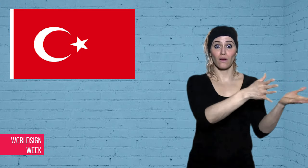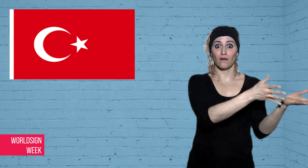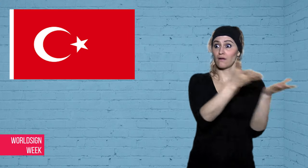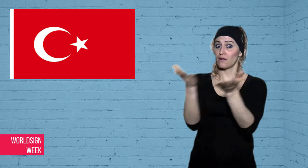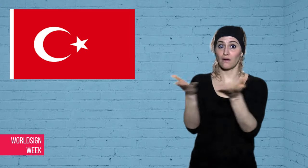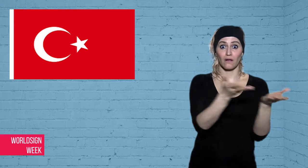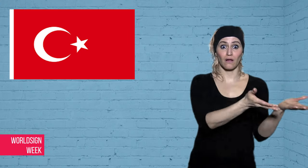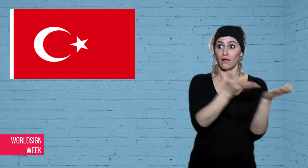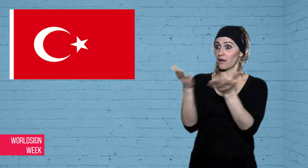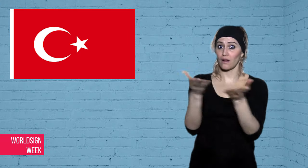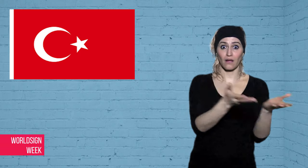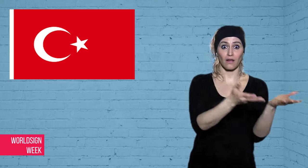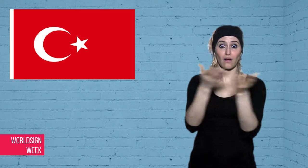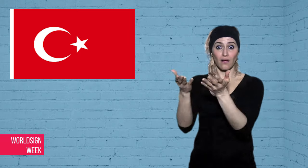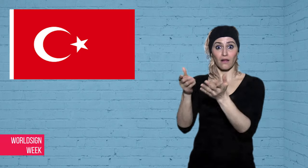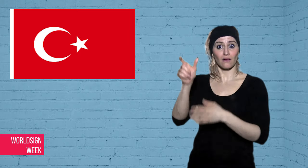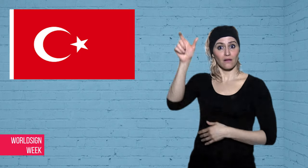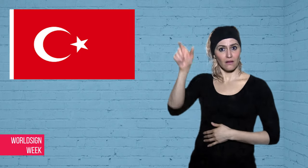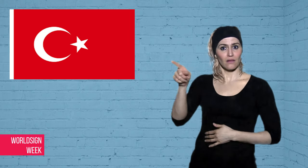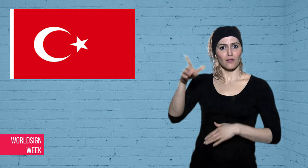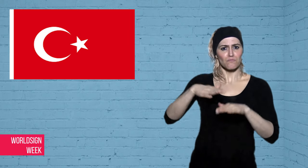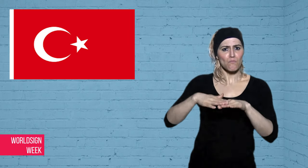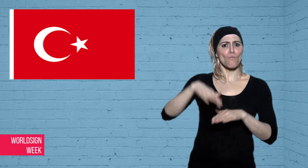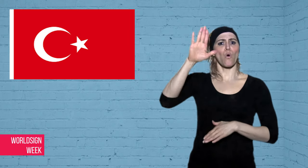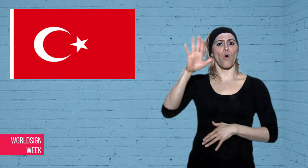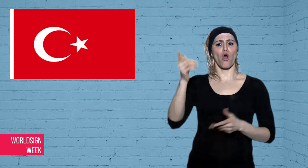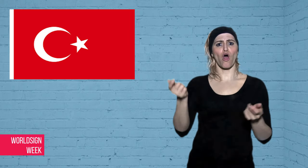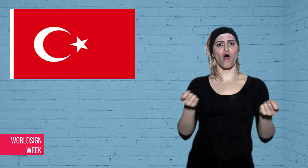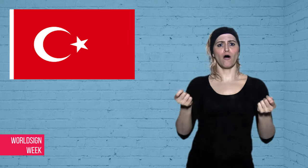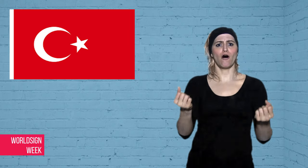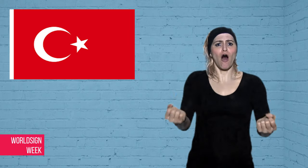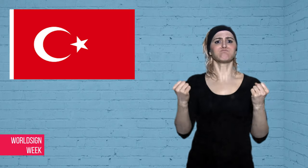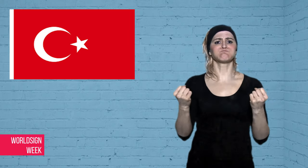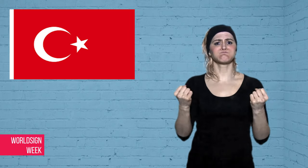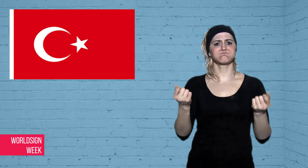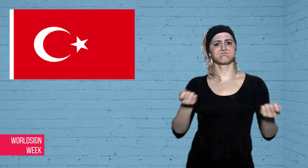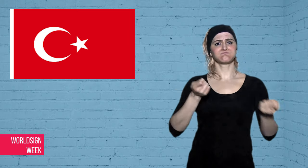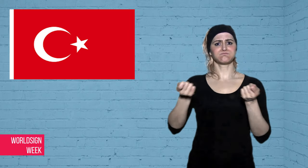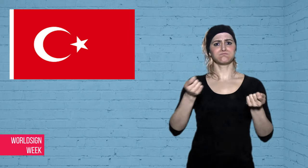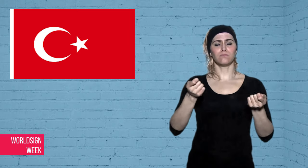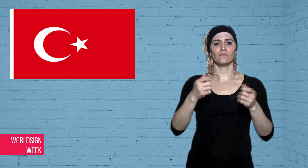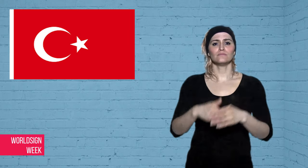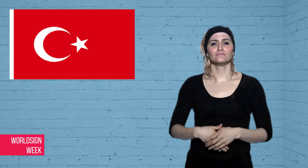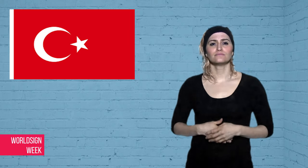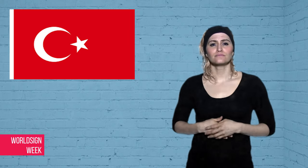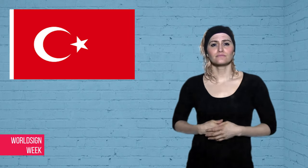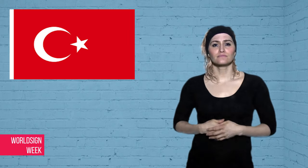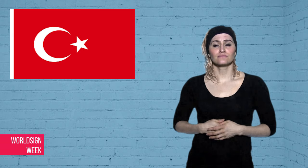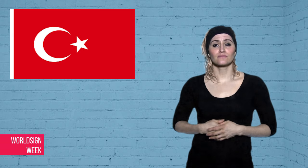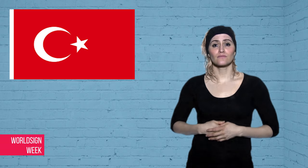power. Austria had already banned pro-